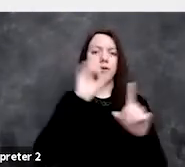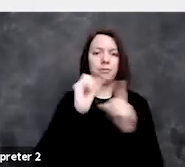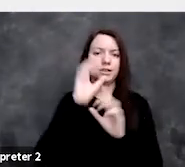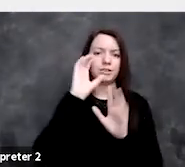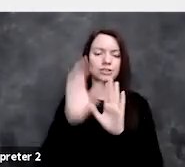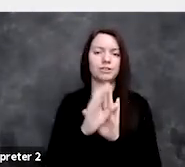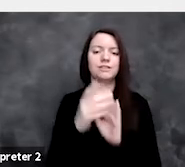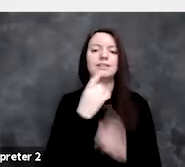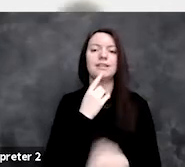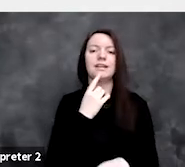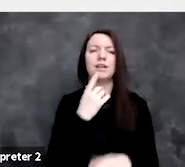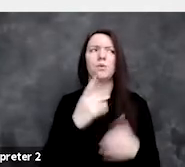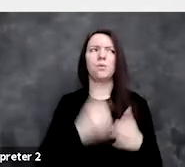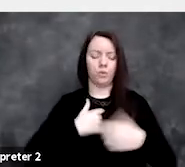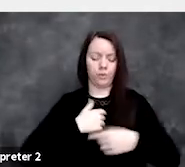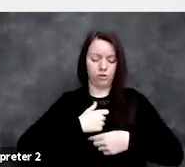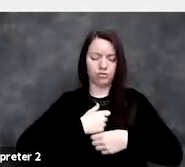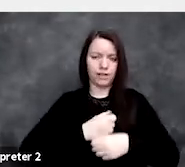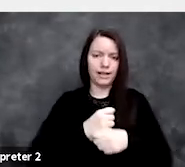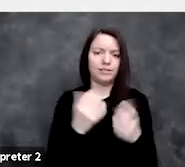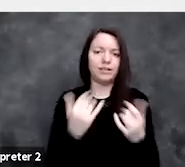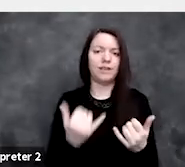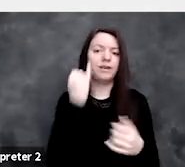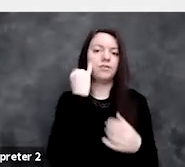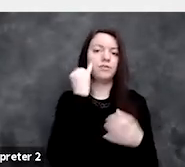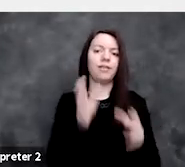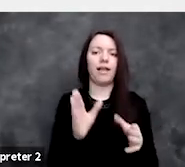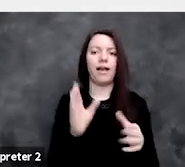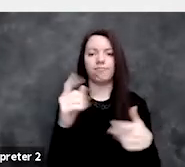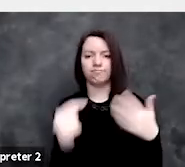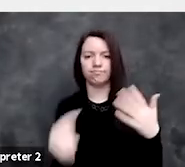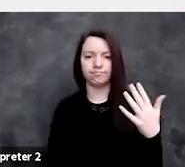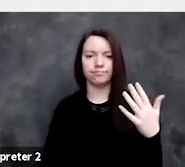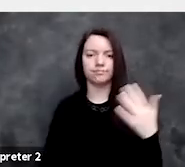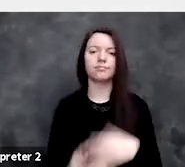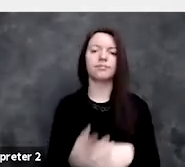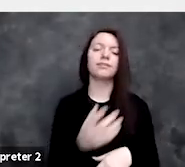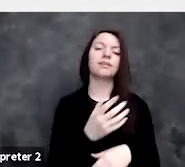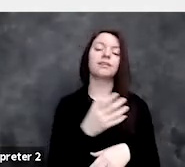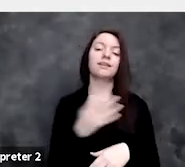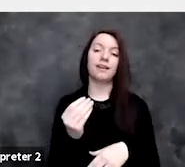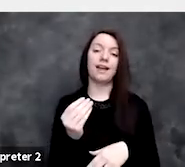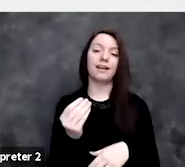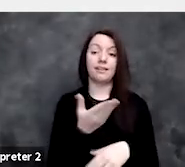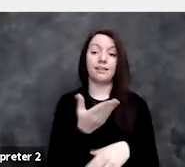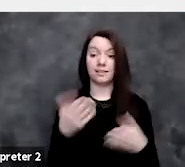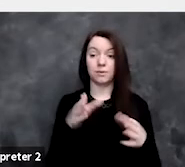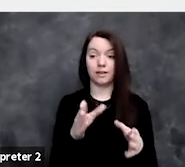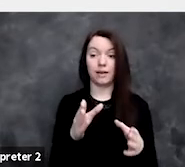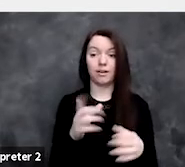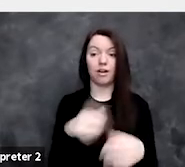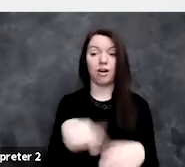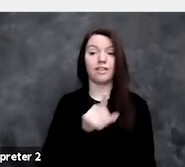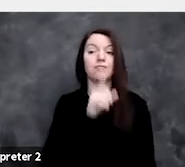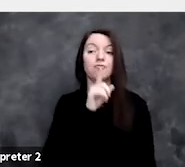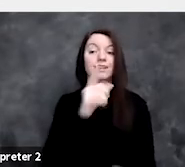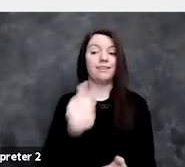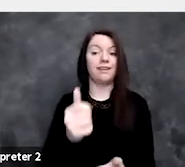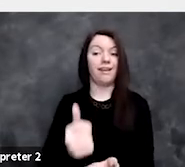what are we creating when we're enabling these things? And the things that we're enabling, are they really helping, really,